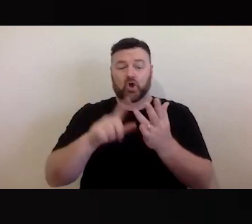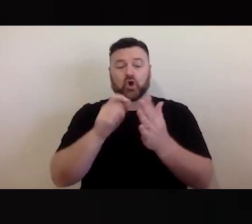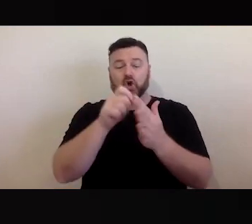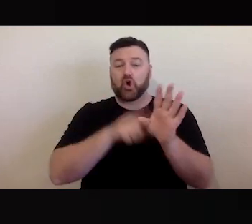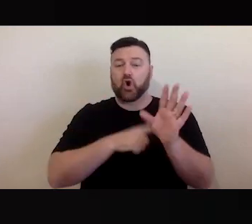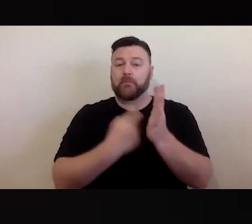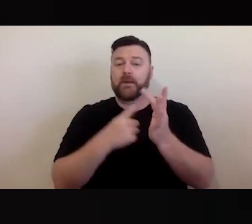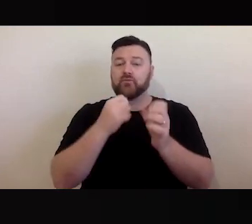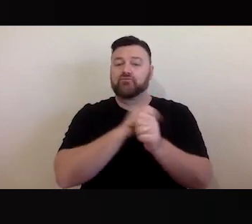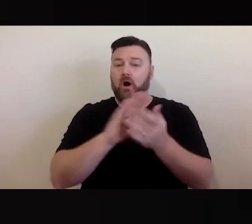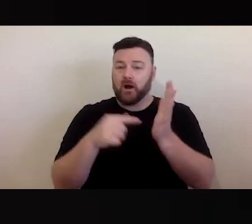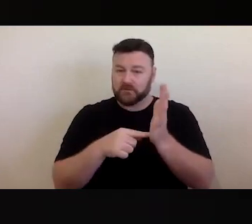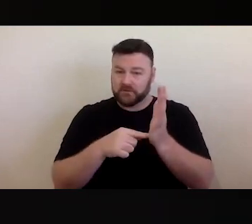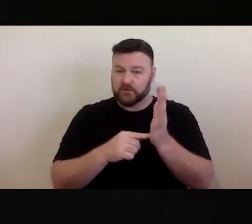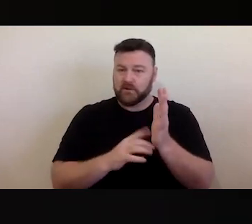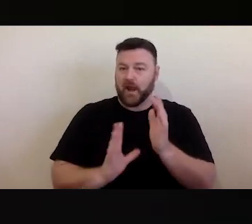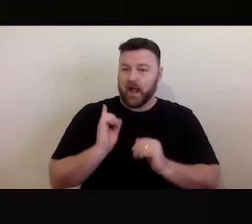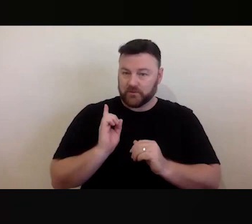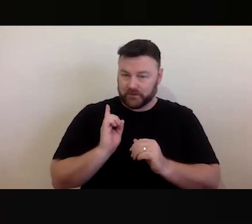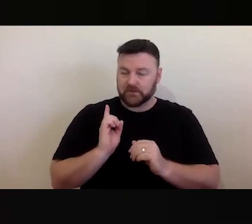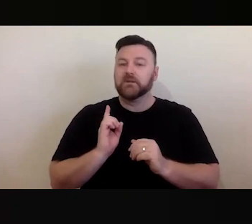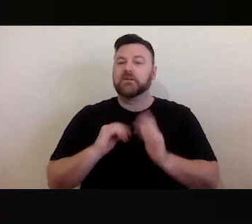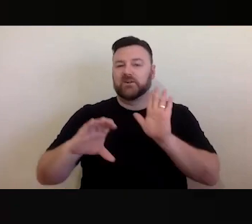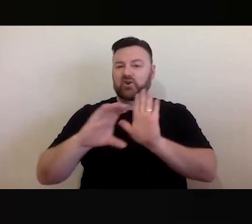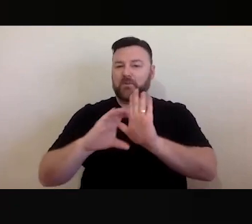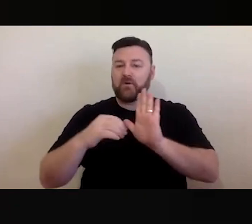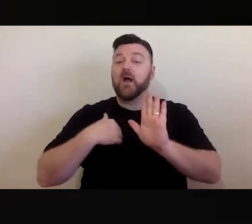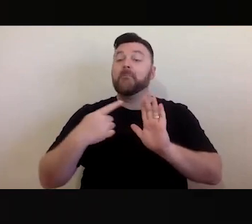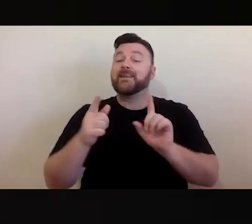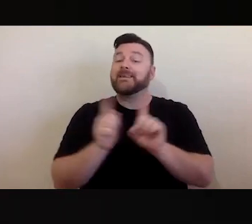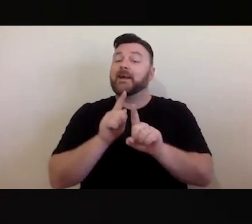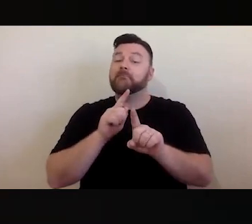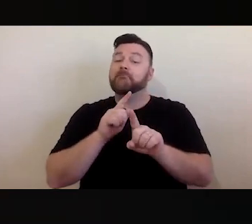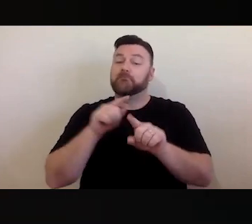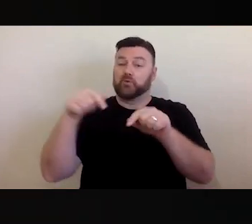with arts law, we are today joined by Elliott Bledsoe from the